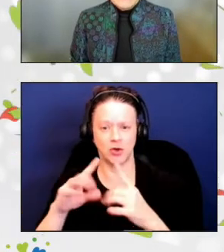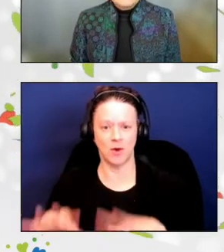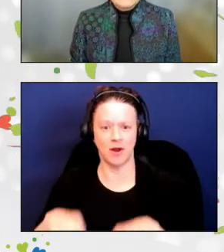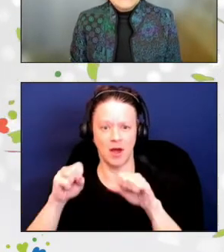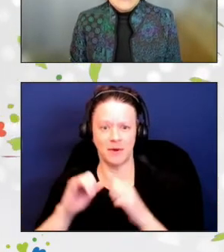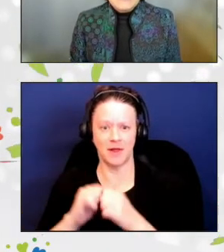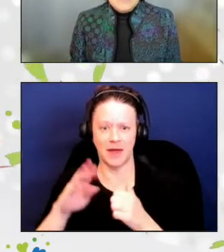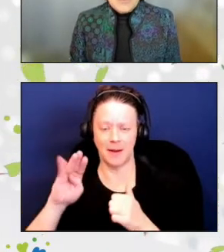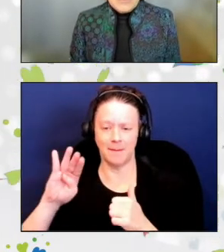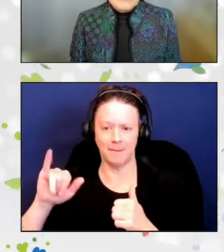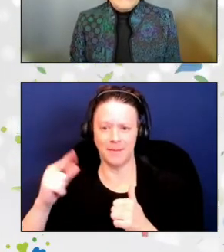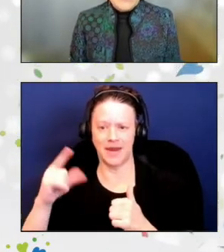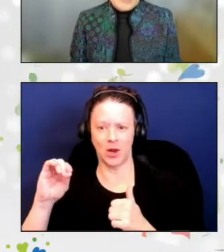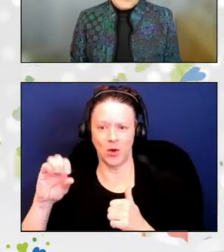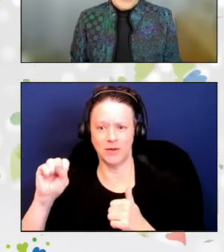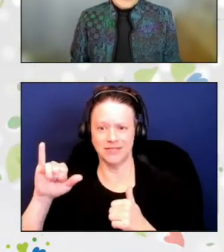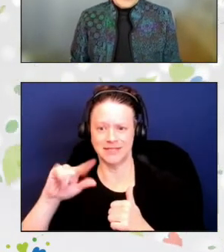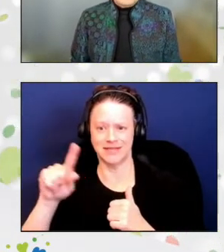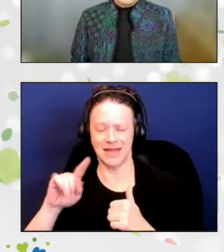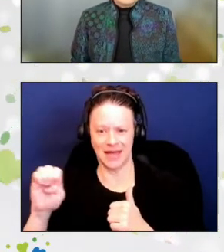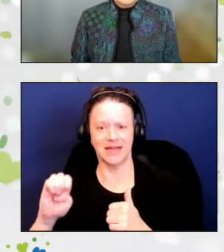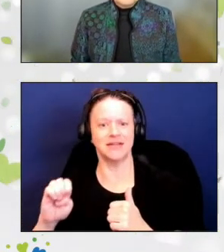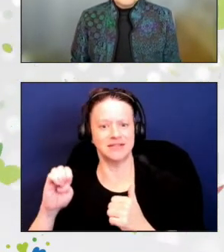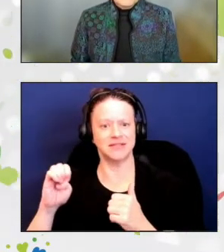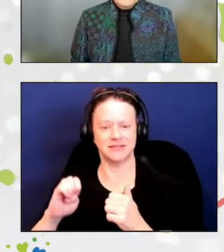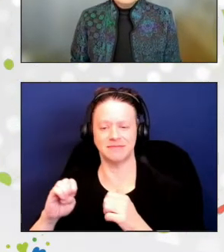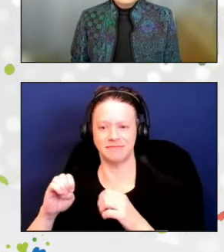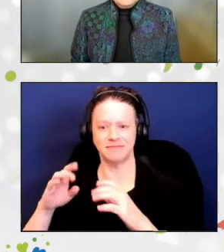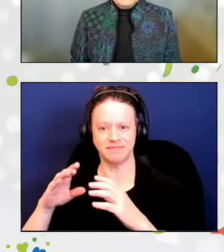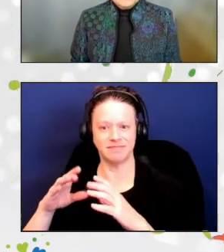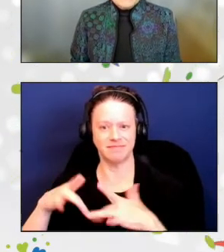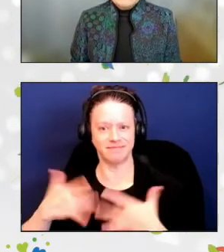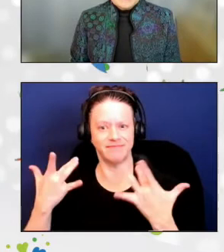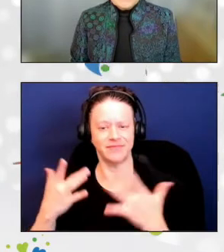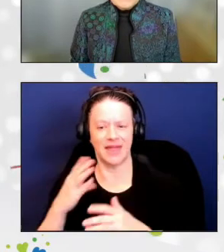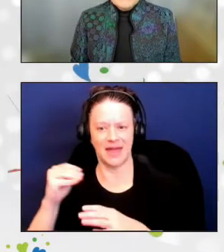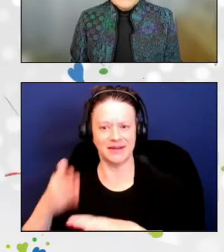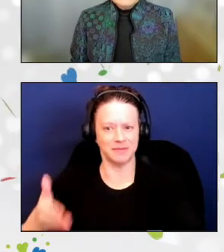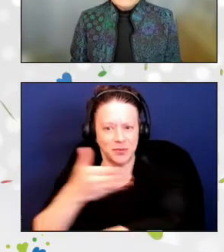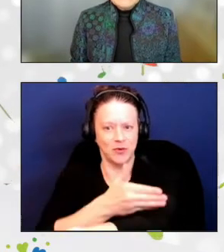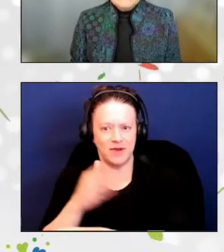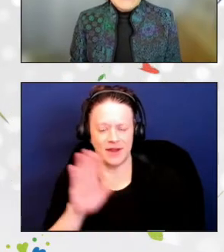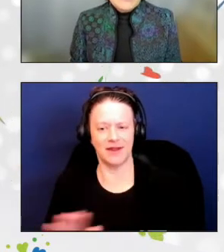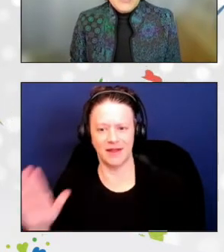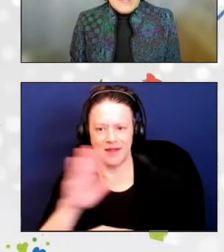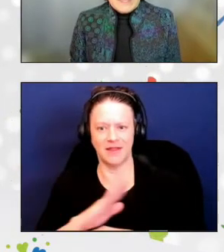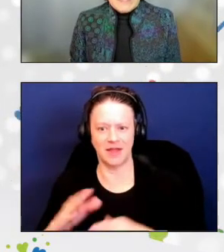and exceeding goals for their programming. During the pandemic, Nikki led the way